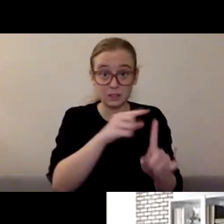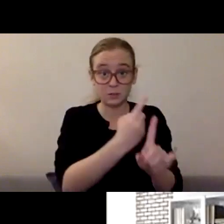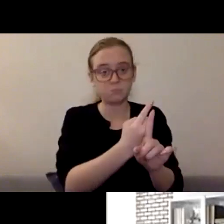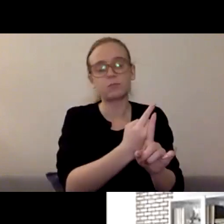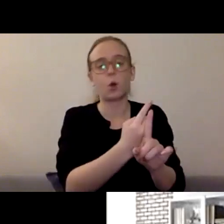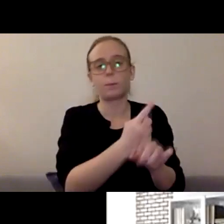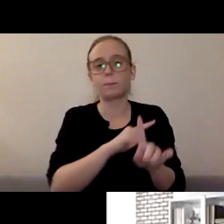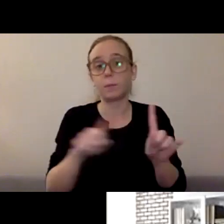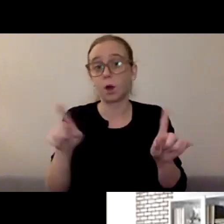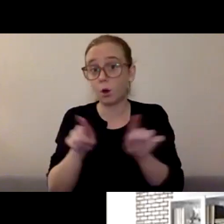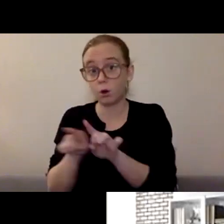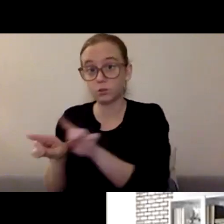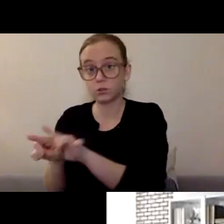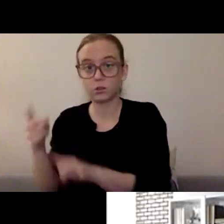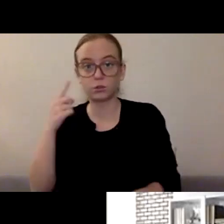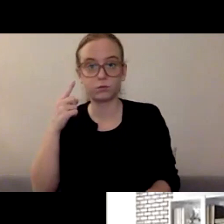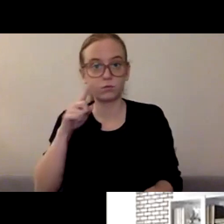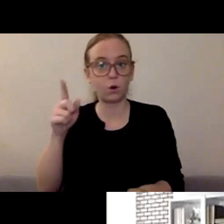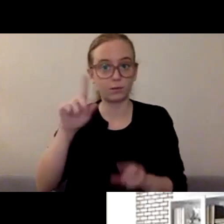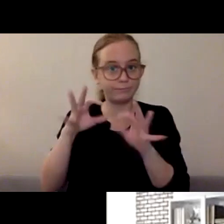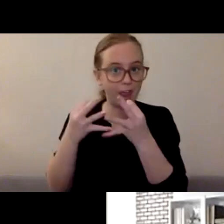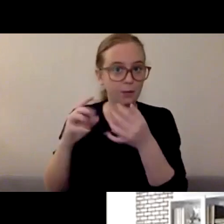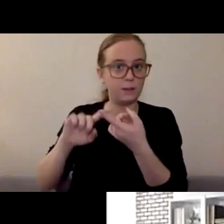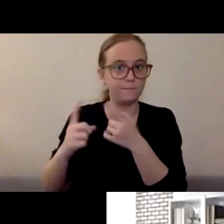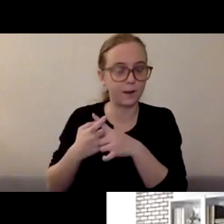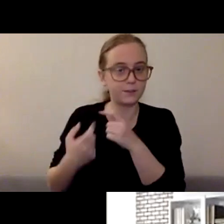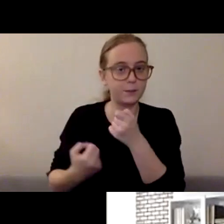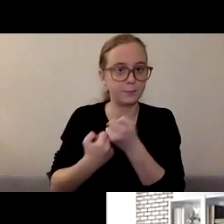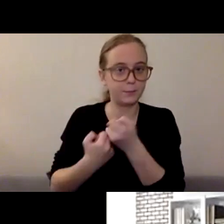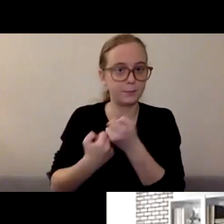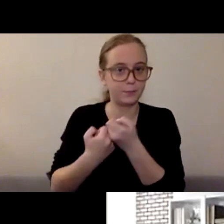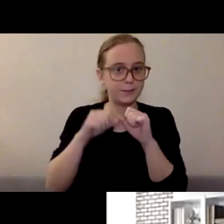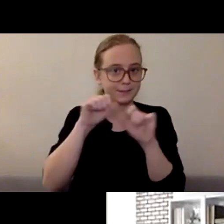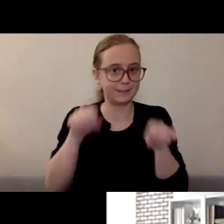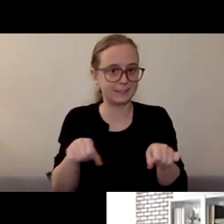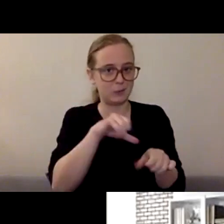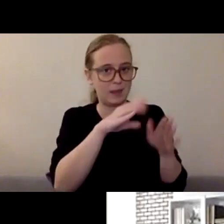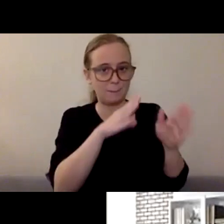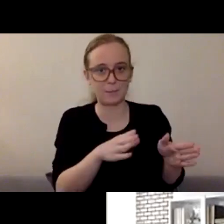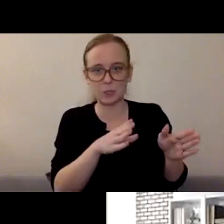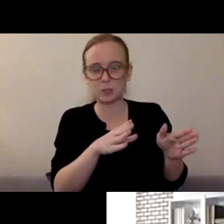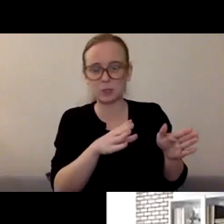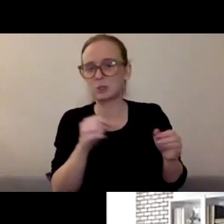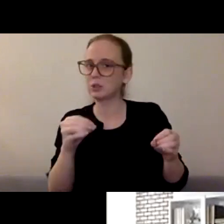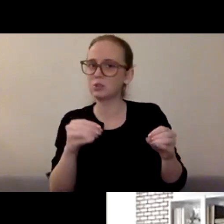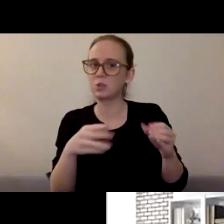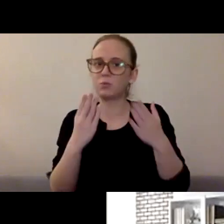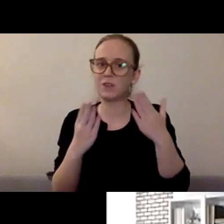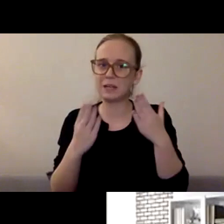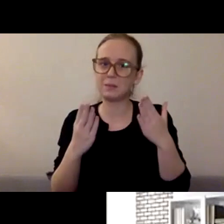and you see someone that you know that's putting out there that they're not doing okay, you can call the care crisis line